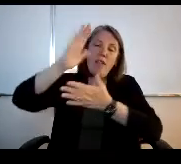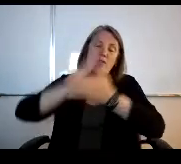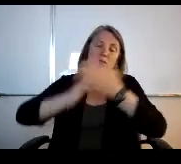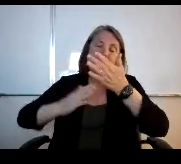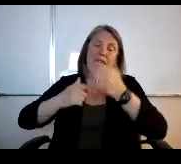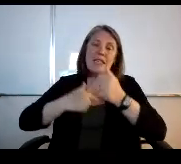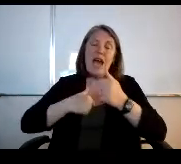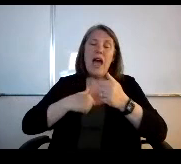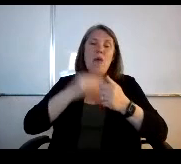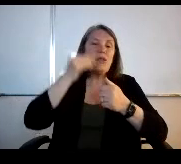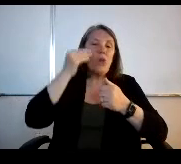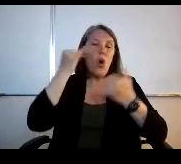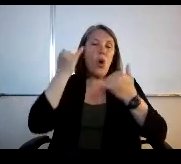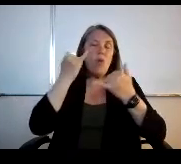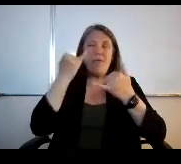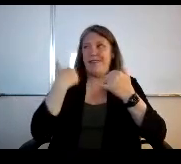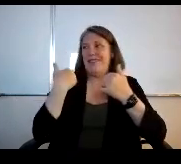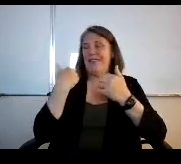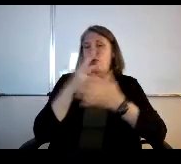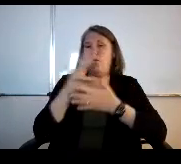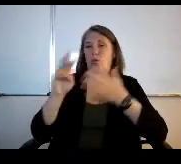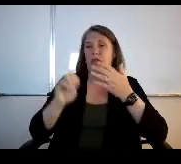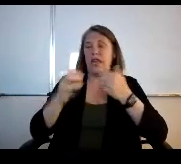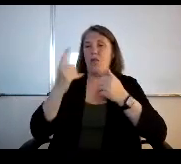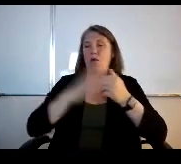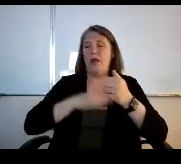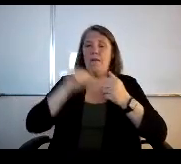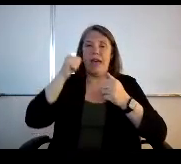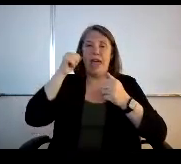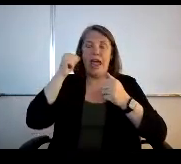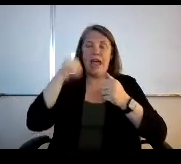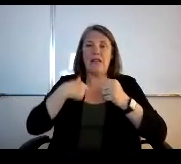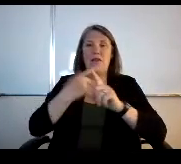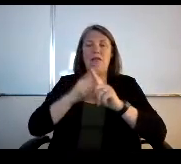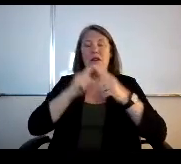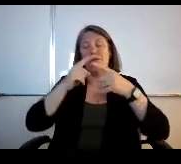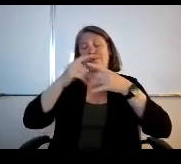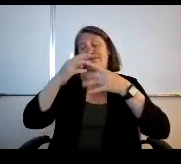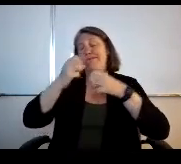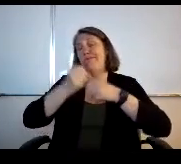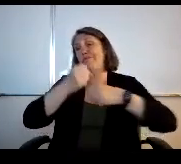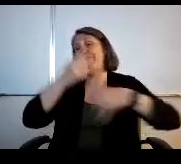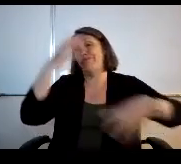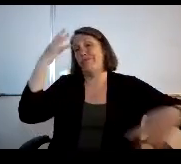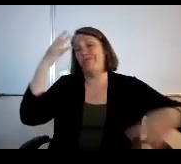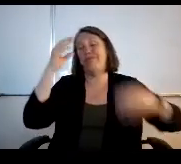I I was at home this past weekend and one of my aunts I come from a